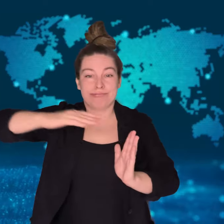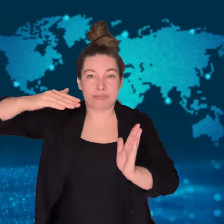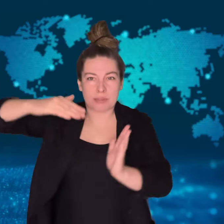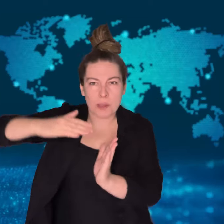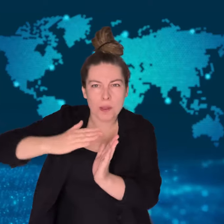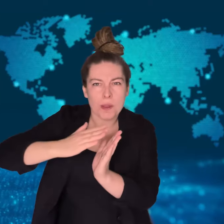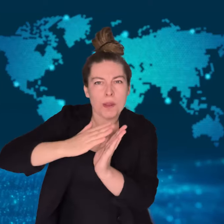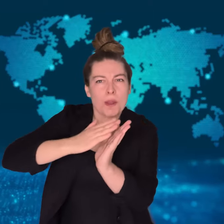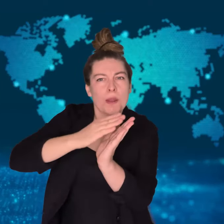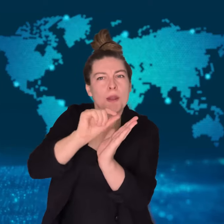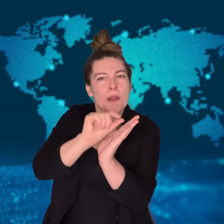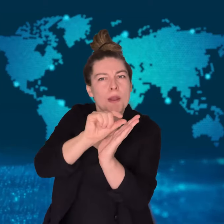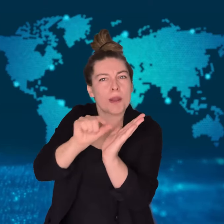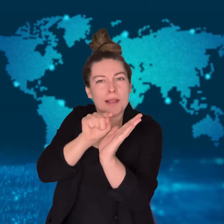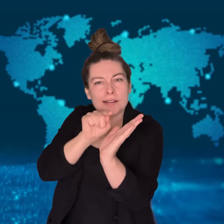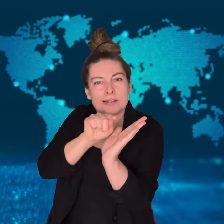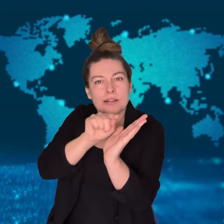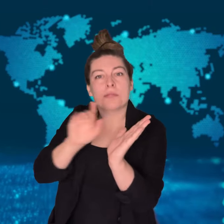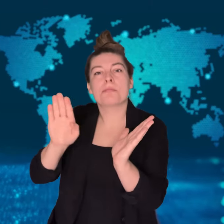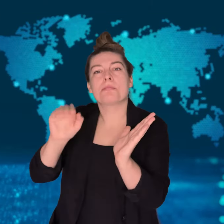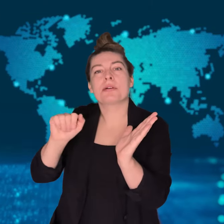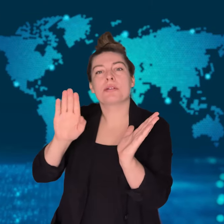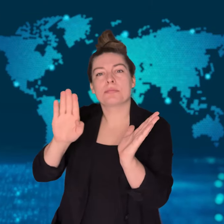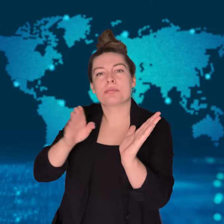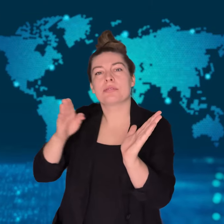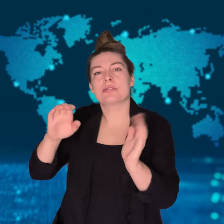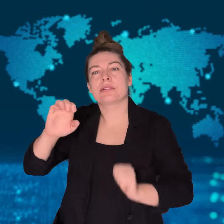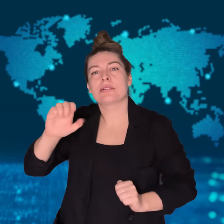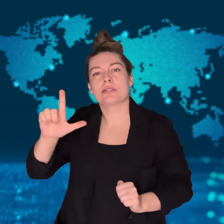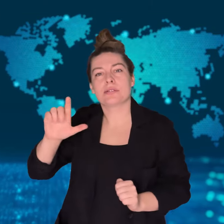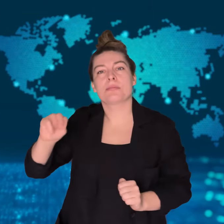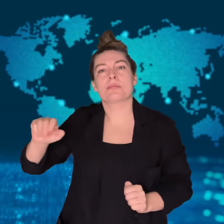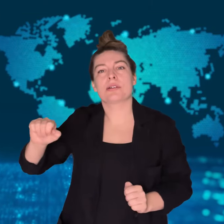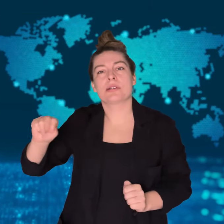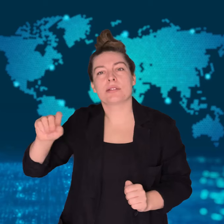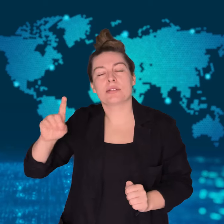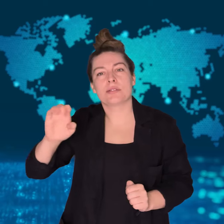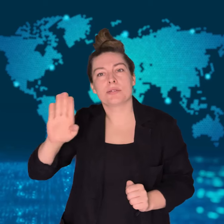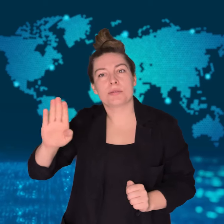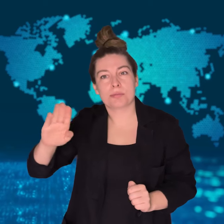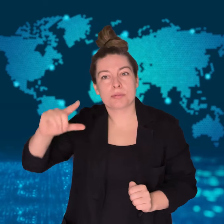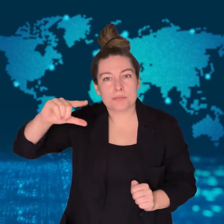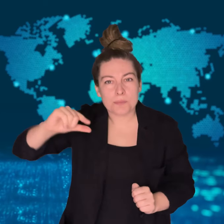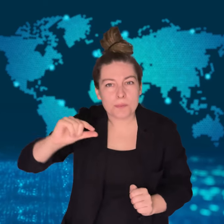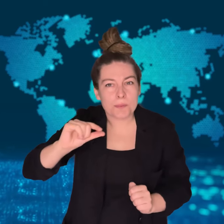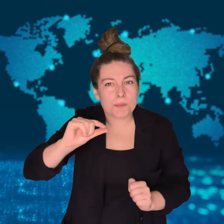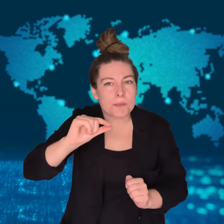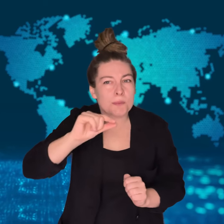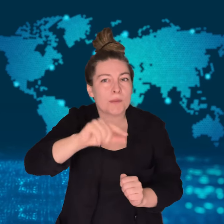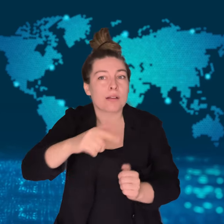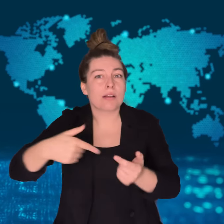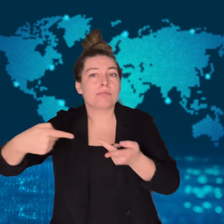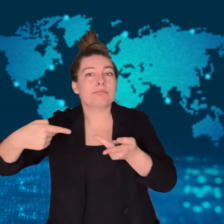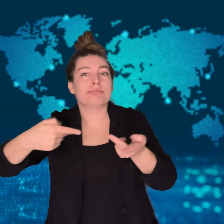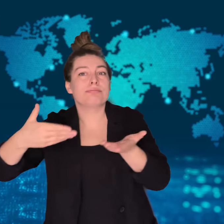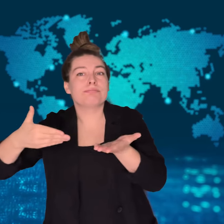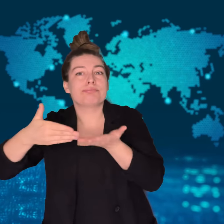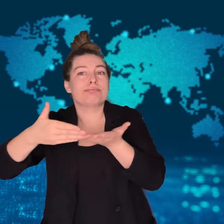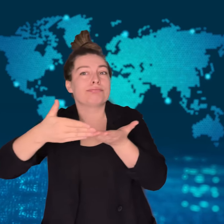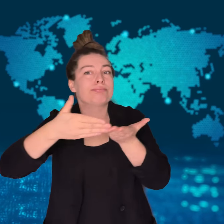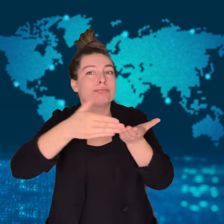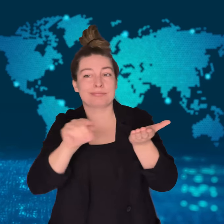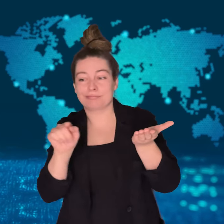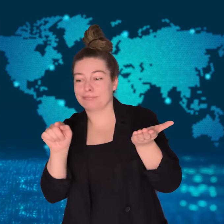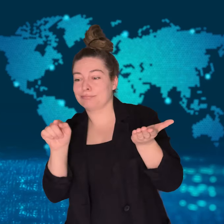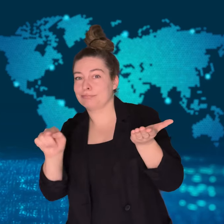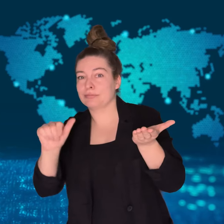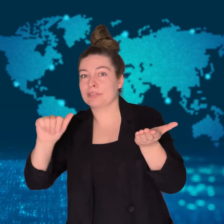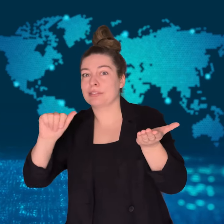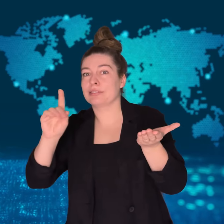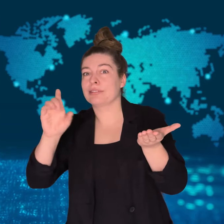The ship, named the Rubyman, was in the Bab el-Mandeb Strait,